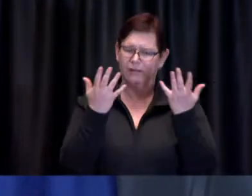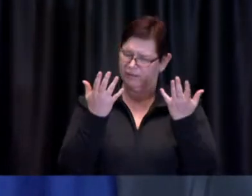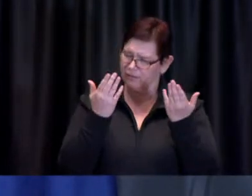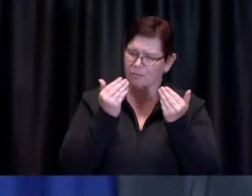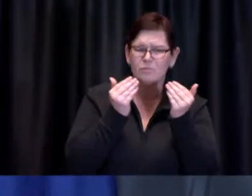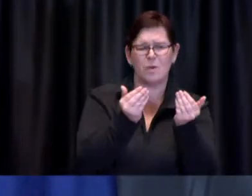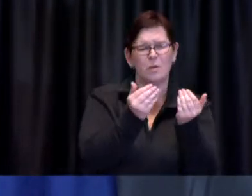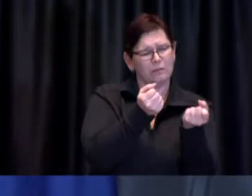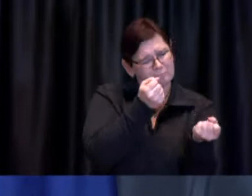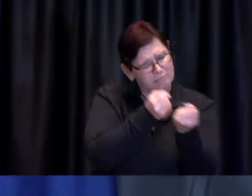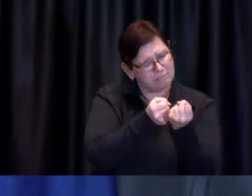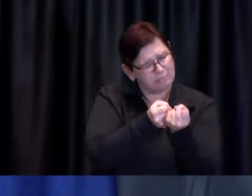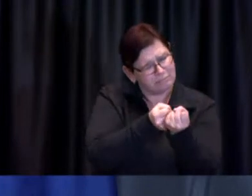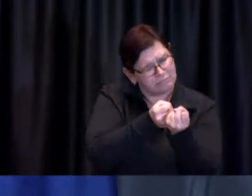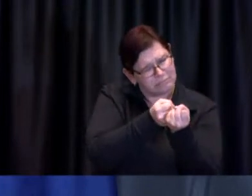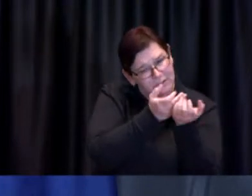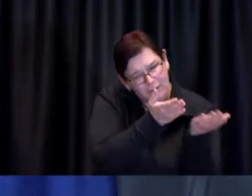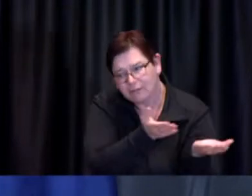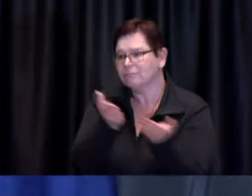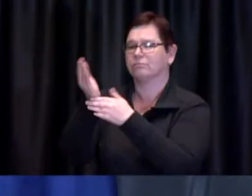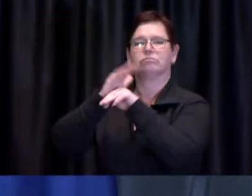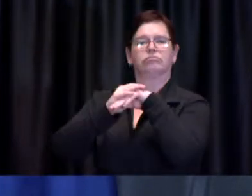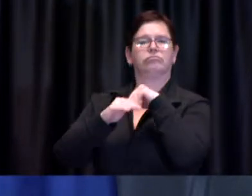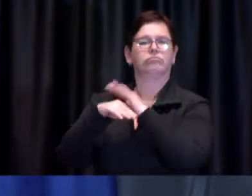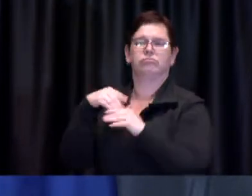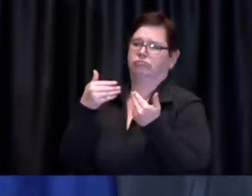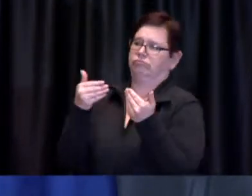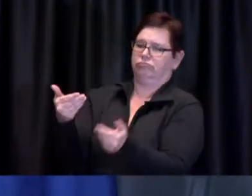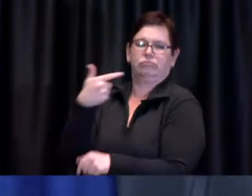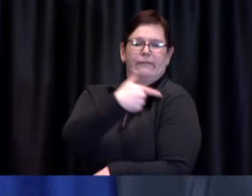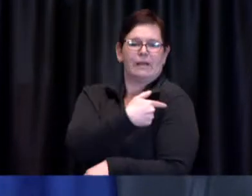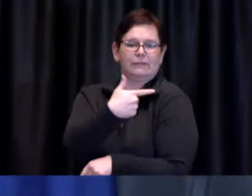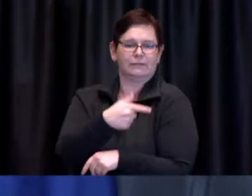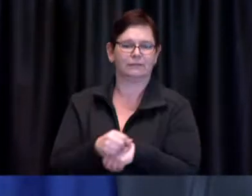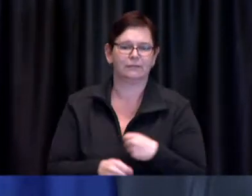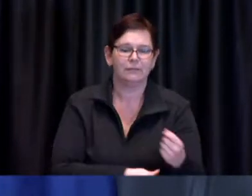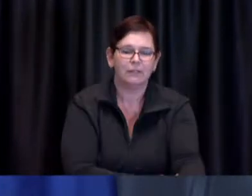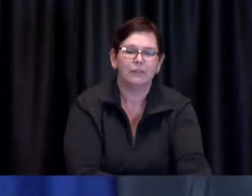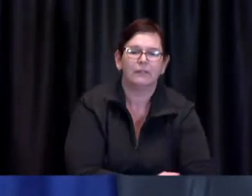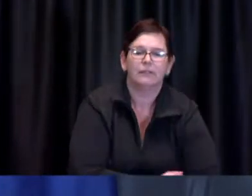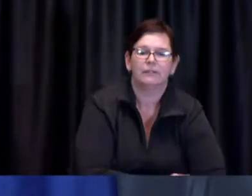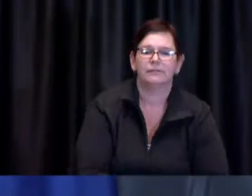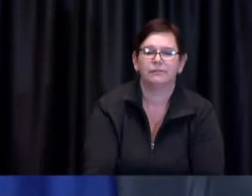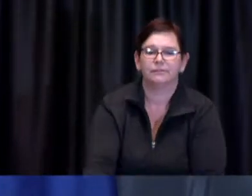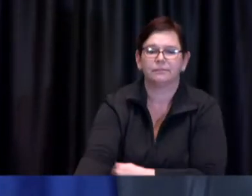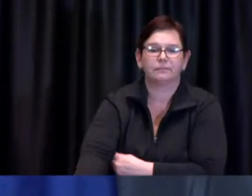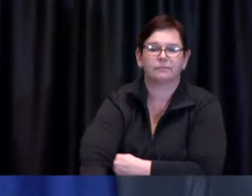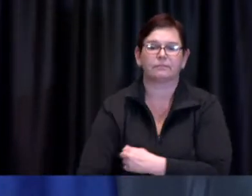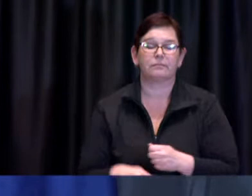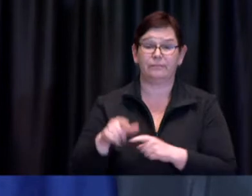The work of the agencies has already started. For example, the Ghanian-Canadian association in north Etobicoke